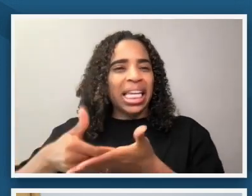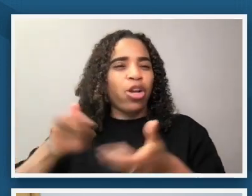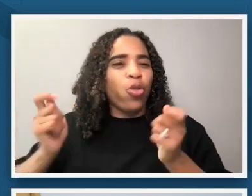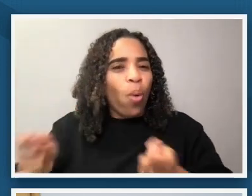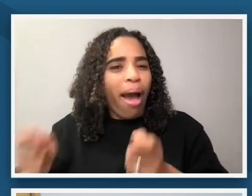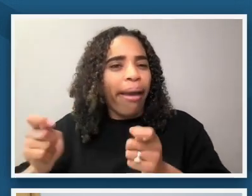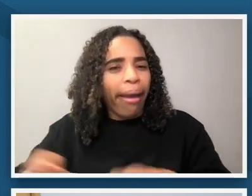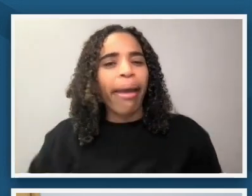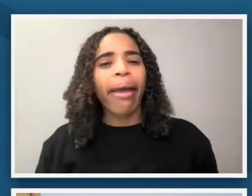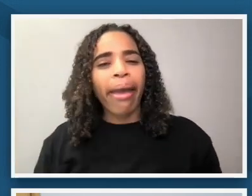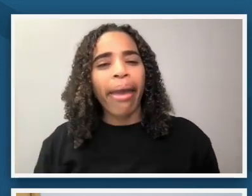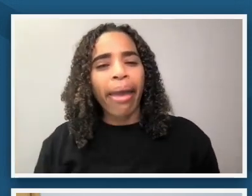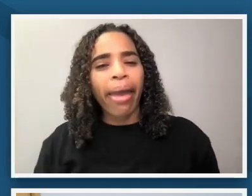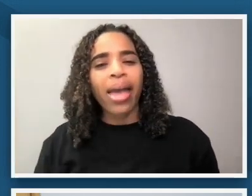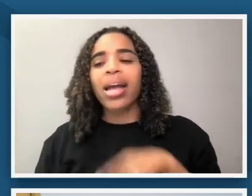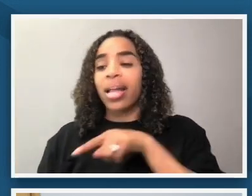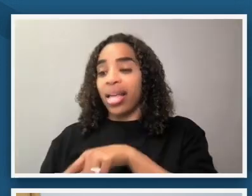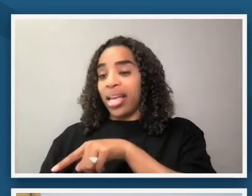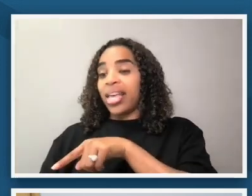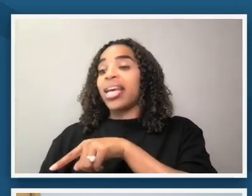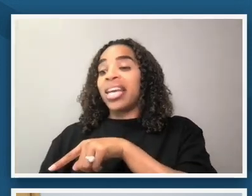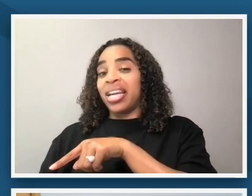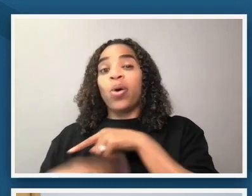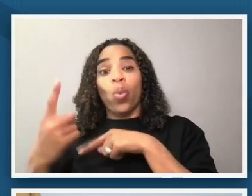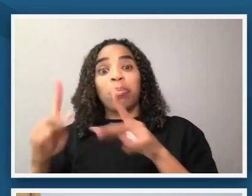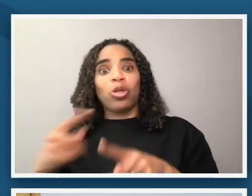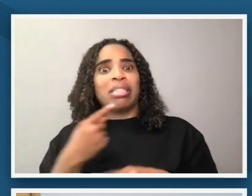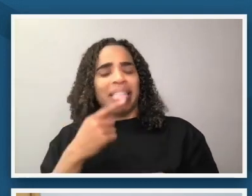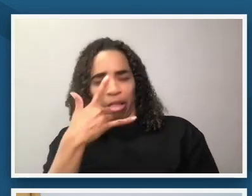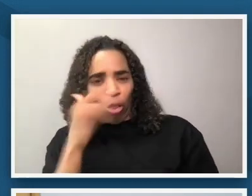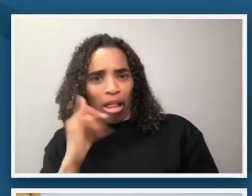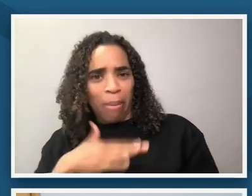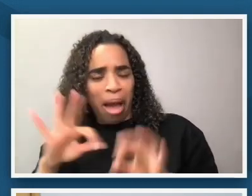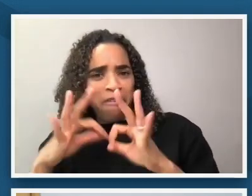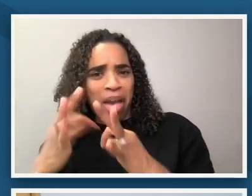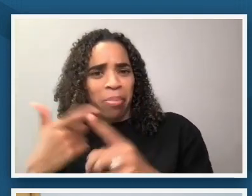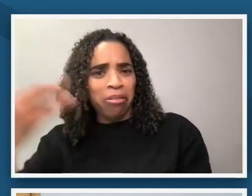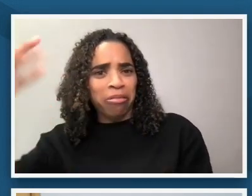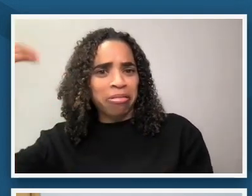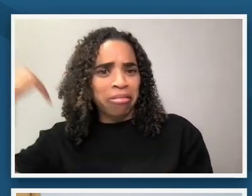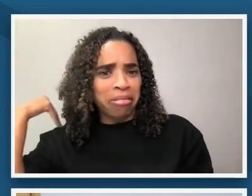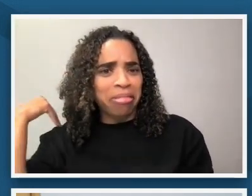sharecropper family of the same era and that's really cool that you have photos